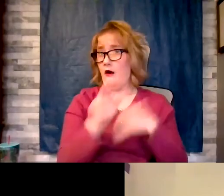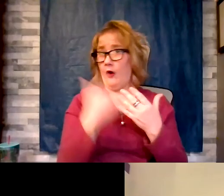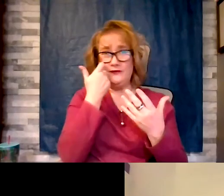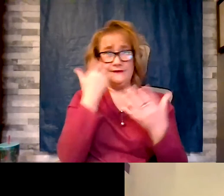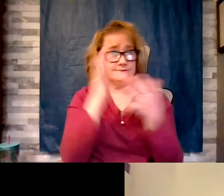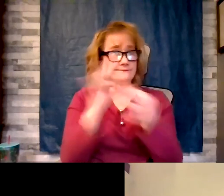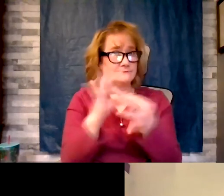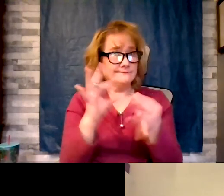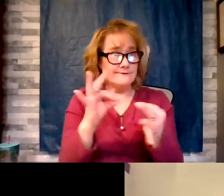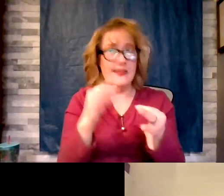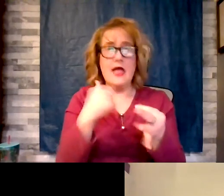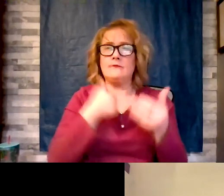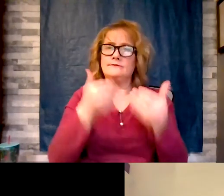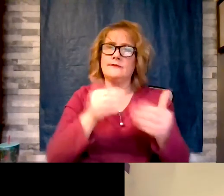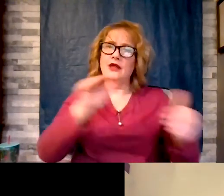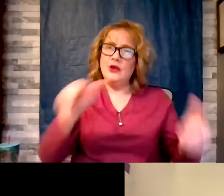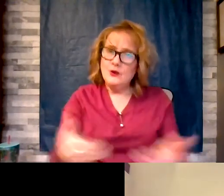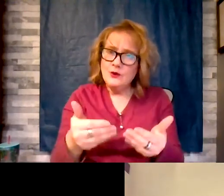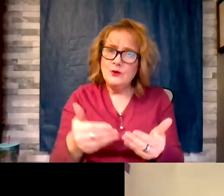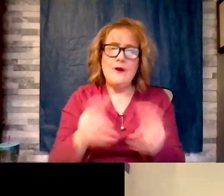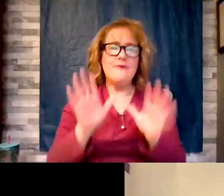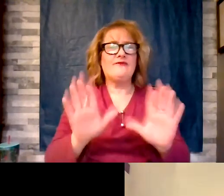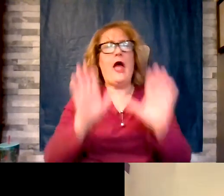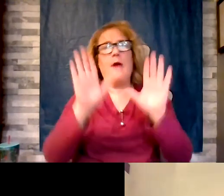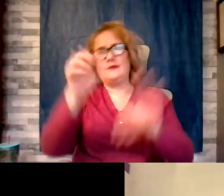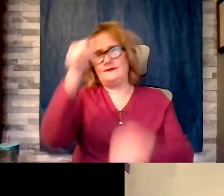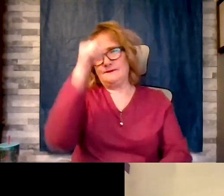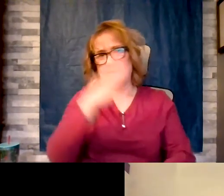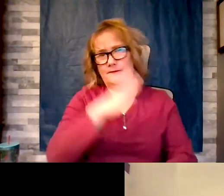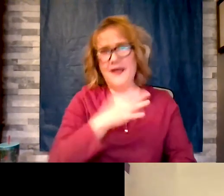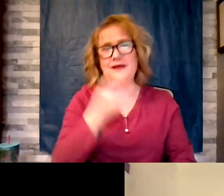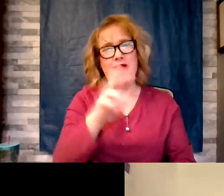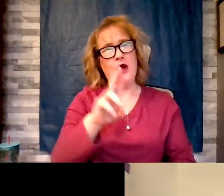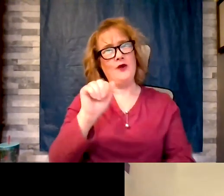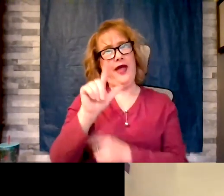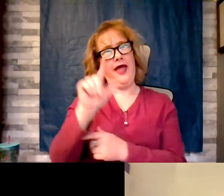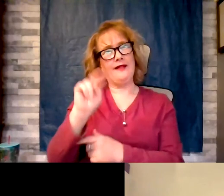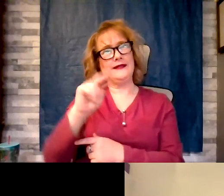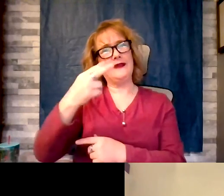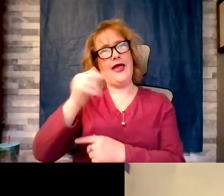to a fabulous man, Dr. Allan hatch. Remember, you will have a